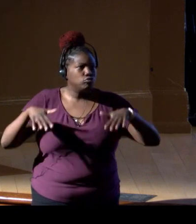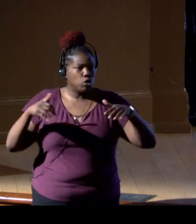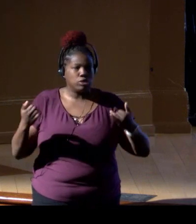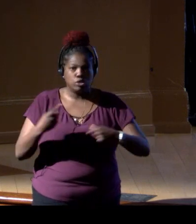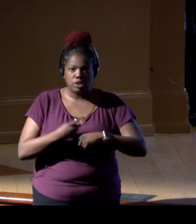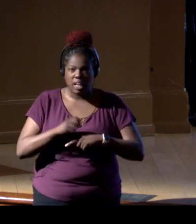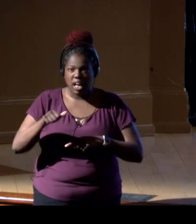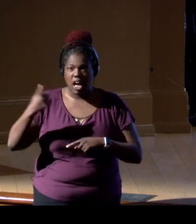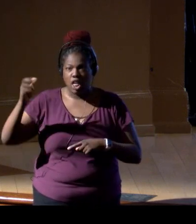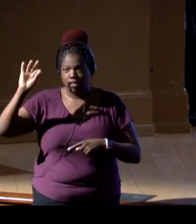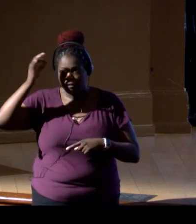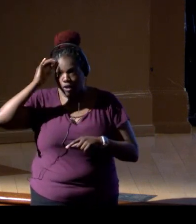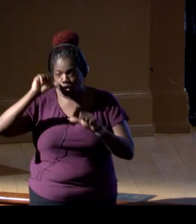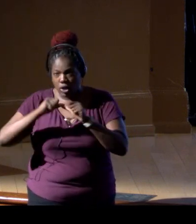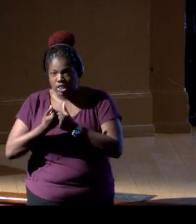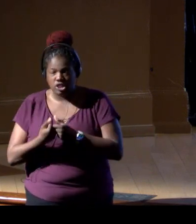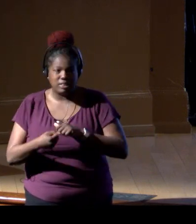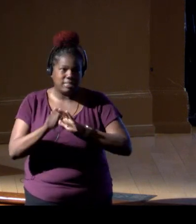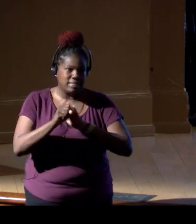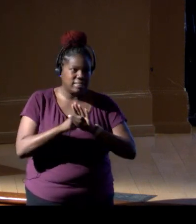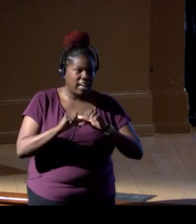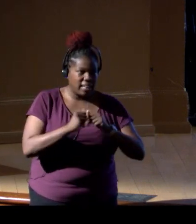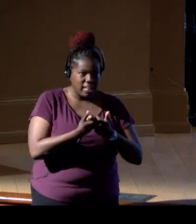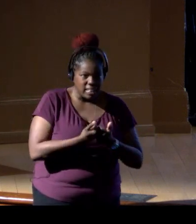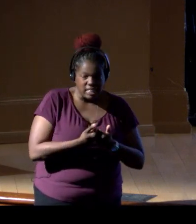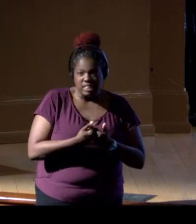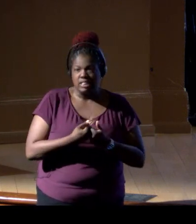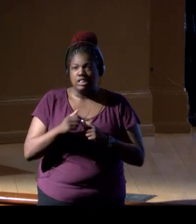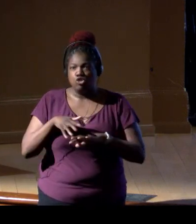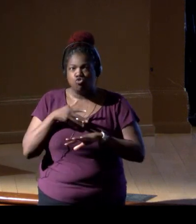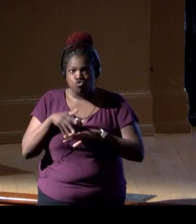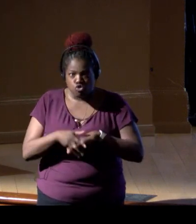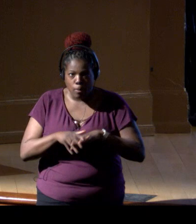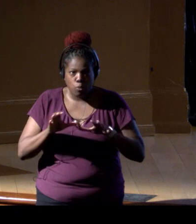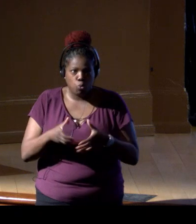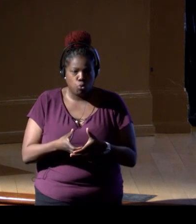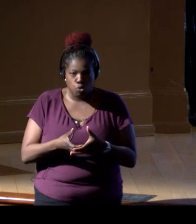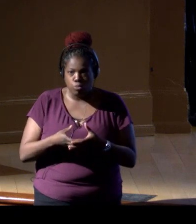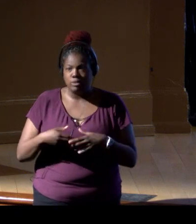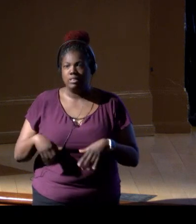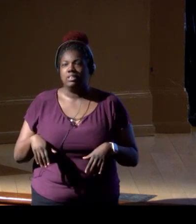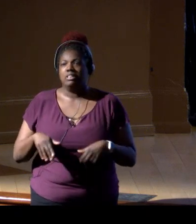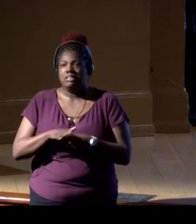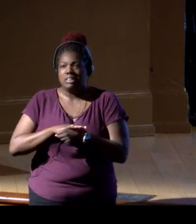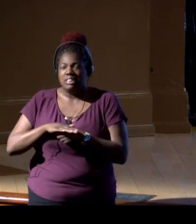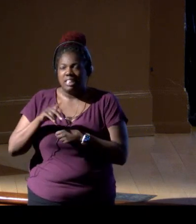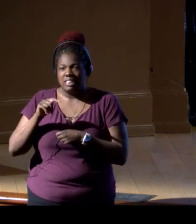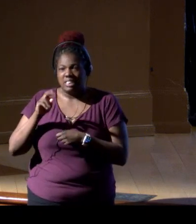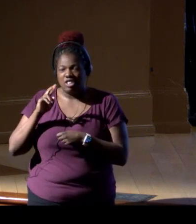other federal agencies, state agencies, tribal entities, territories, you name it,